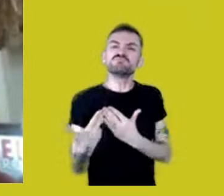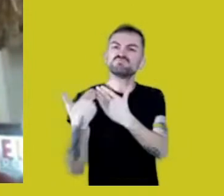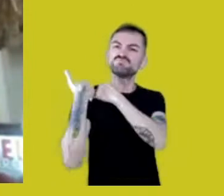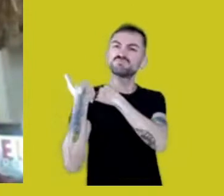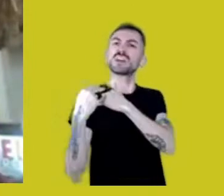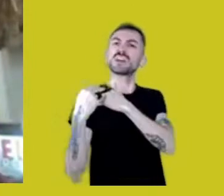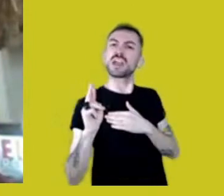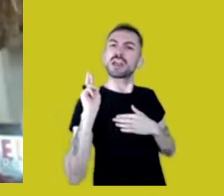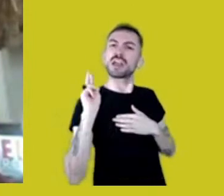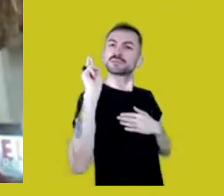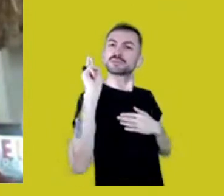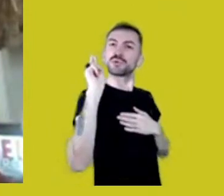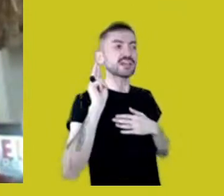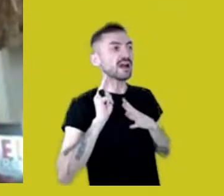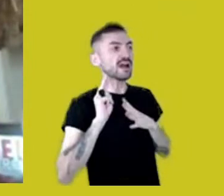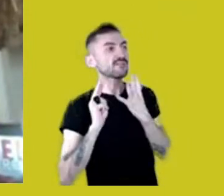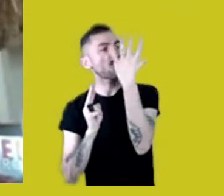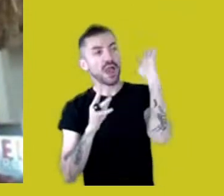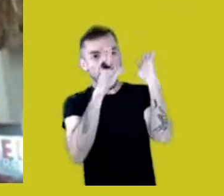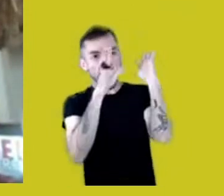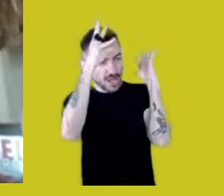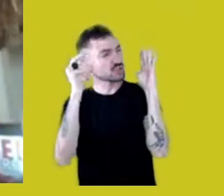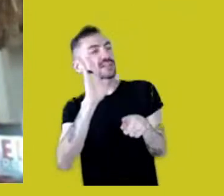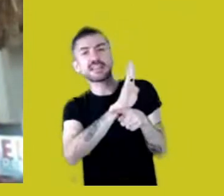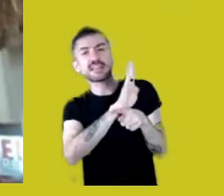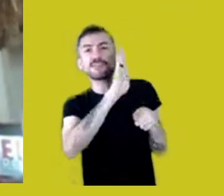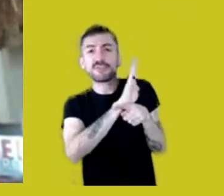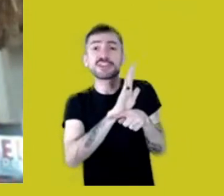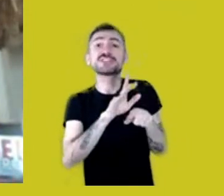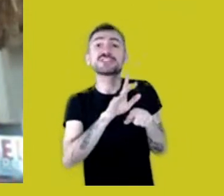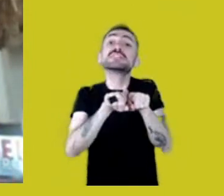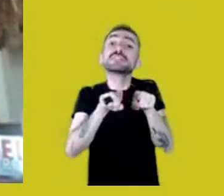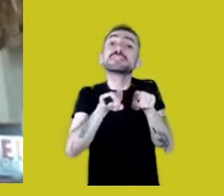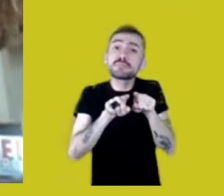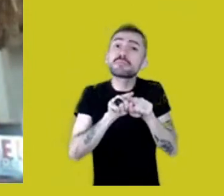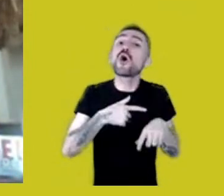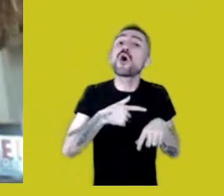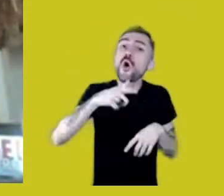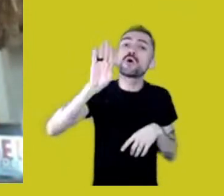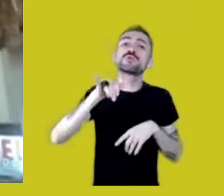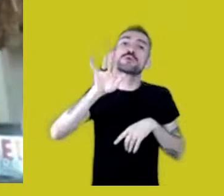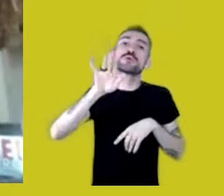defending the other biomes, because these biomes are interlinked,